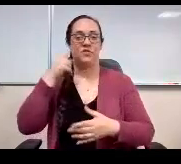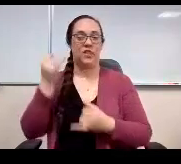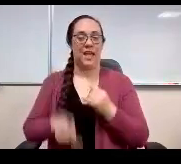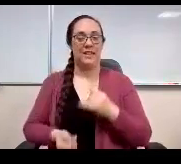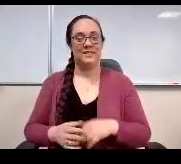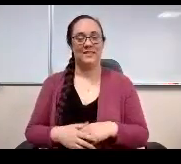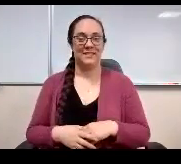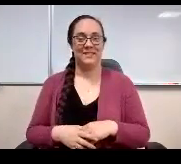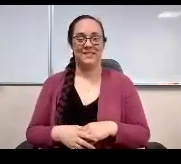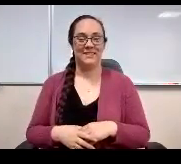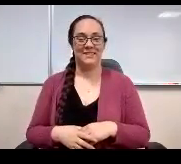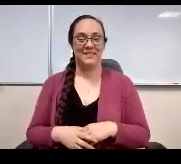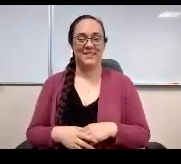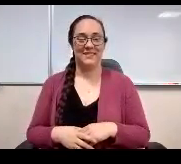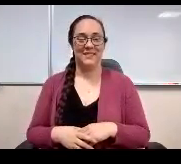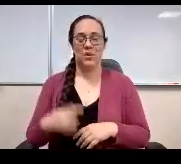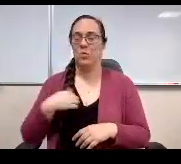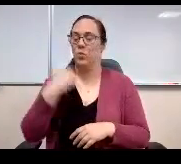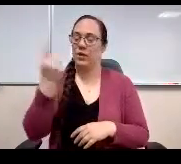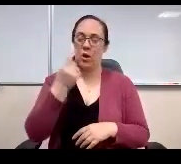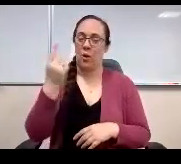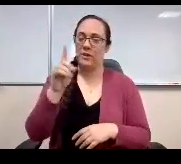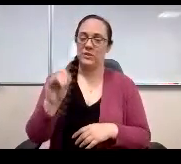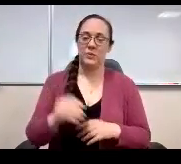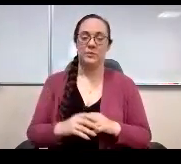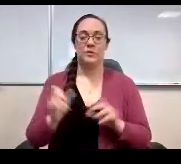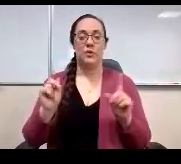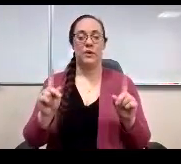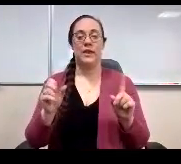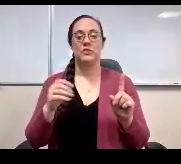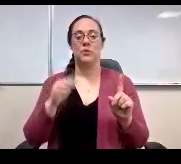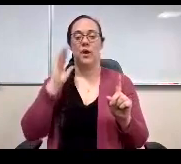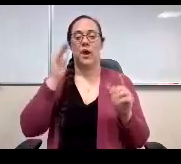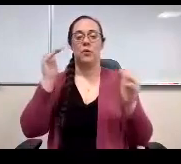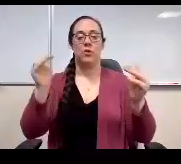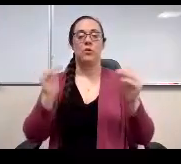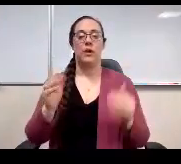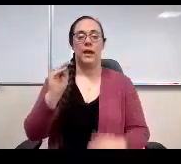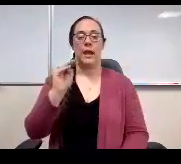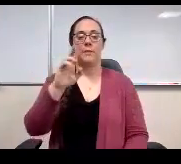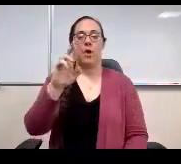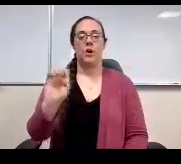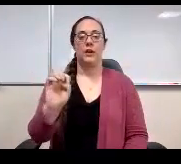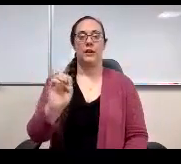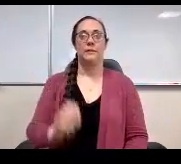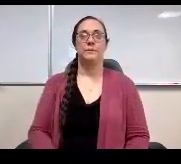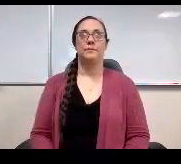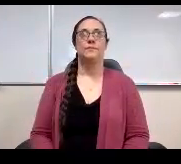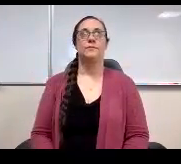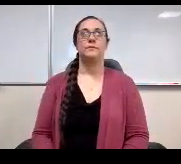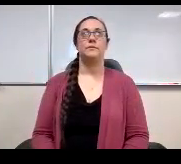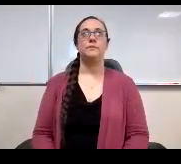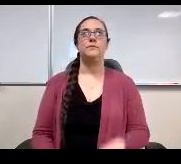We always do. That's what we always do. OK, so I'm going to go to the Emory. This one, is there sufficient evidence